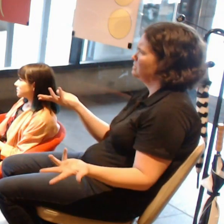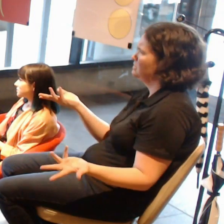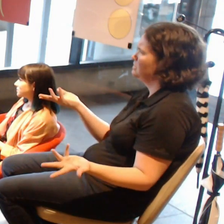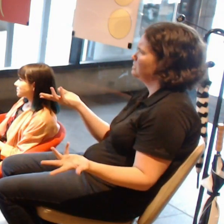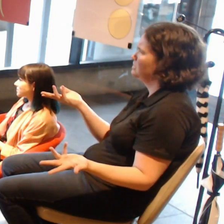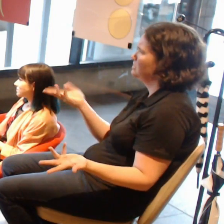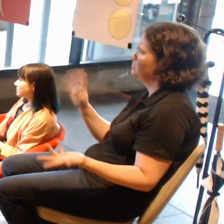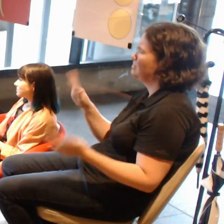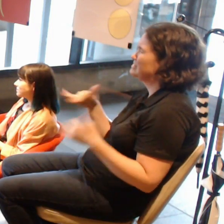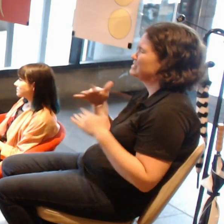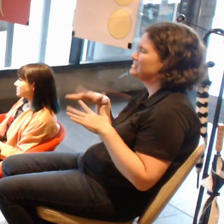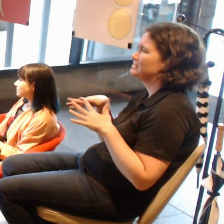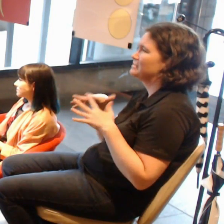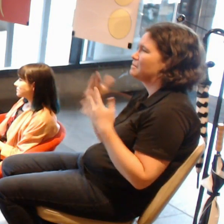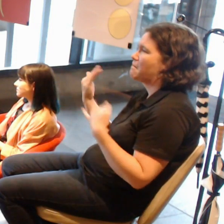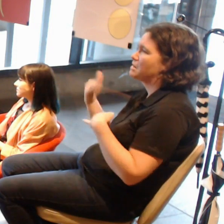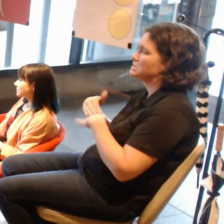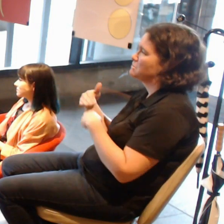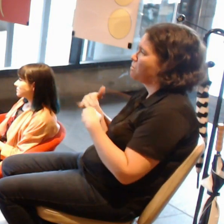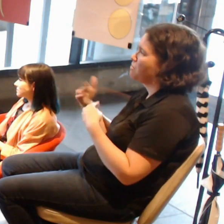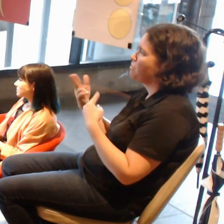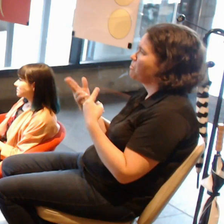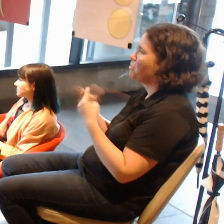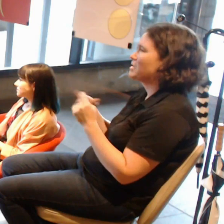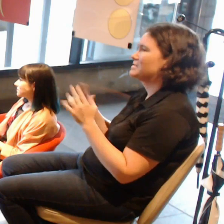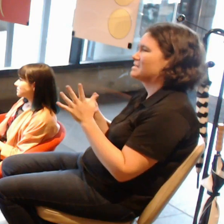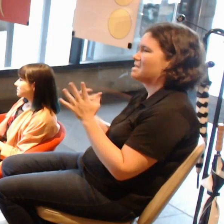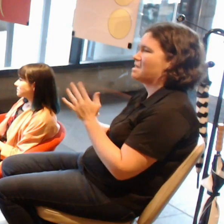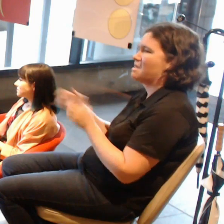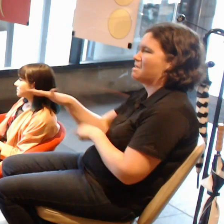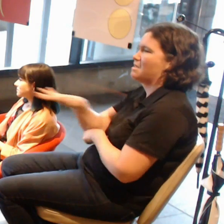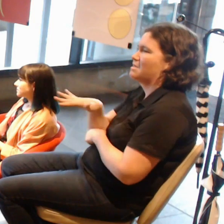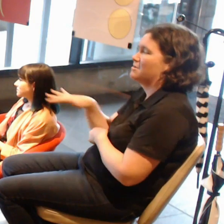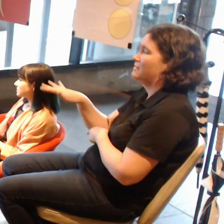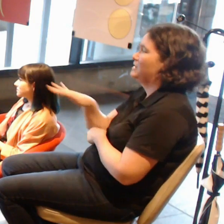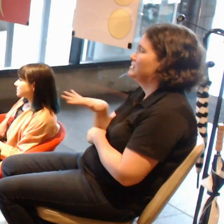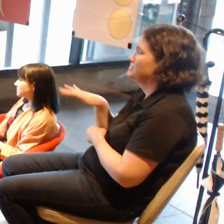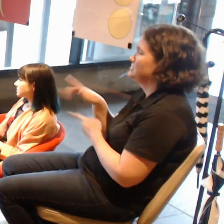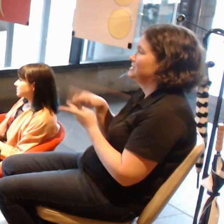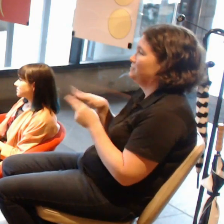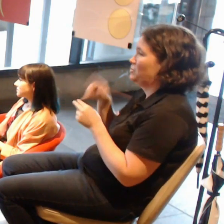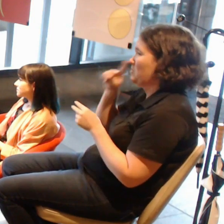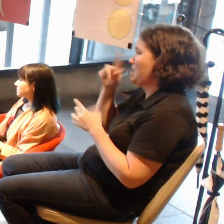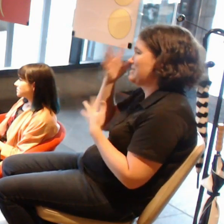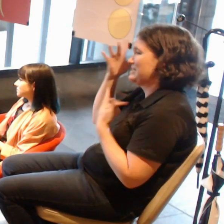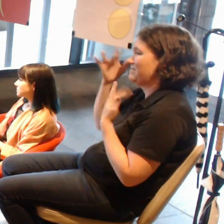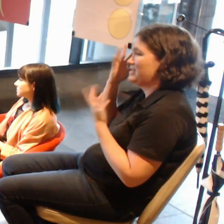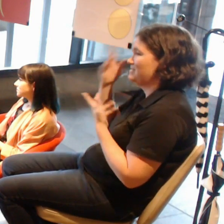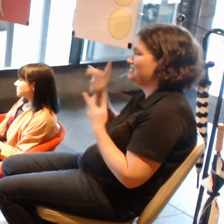and what do you think is the best thing? And if you cant think of them maybe just what's the most practical advice